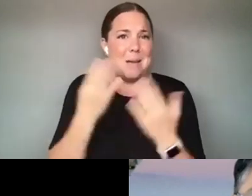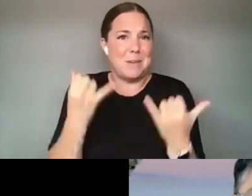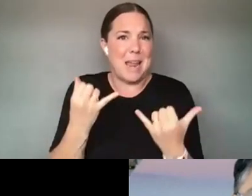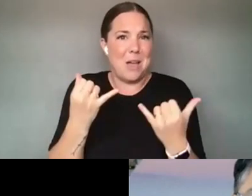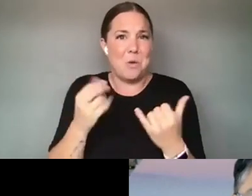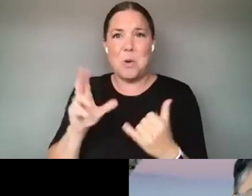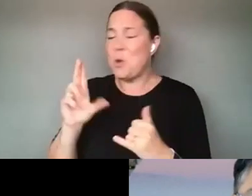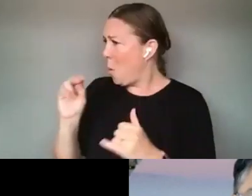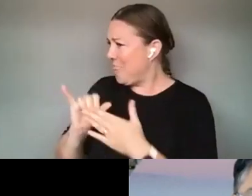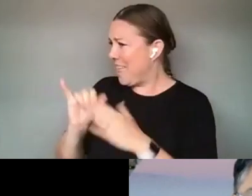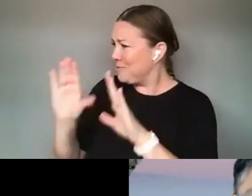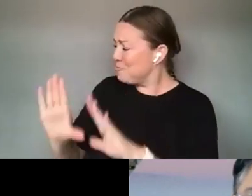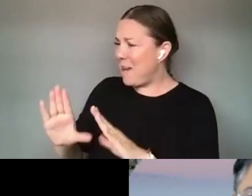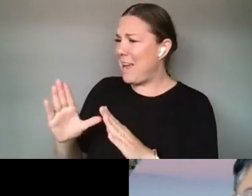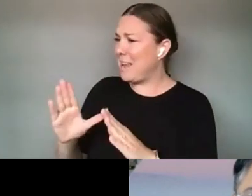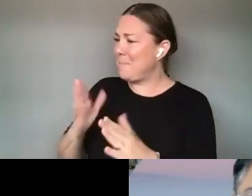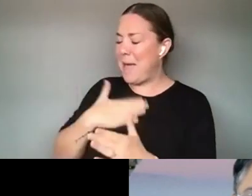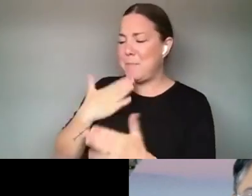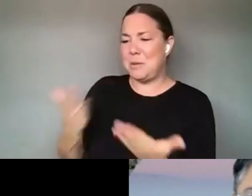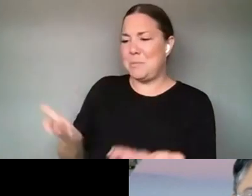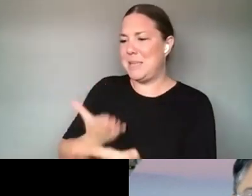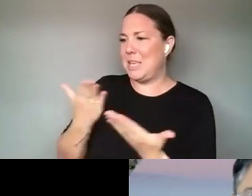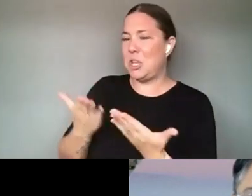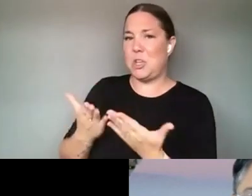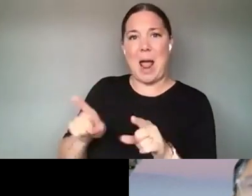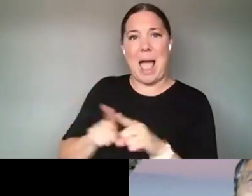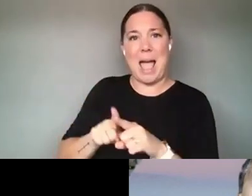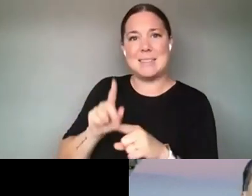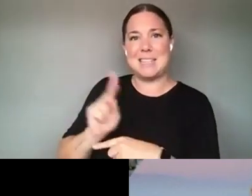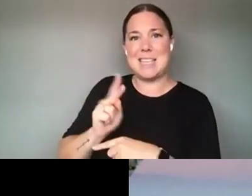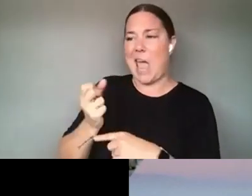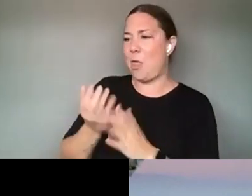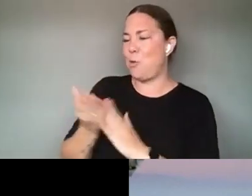HERE AS A K-12 TEACHER. I DON'T REALLY GET TO HANG OUT AND HEAR THESE TYPES OF CONVERSATIONS.